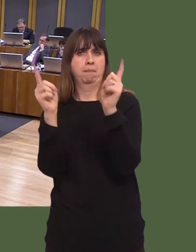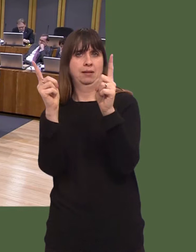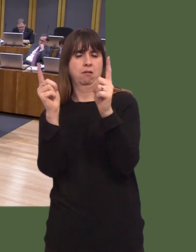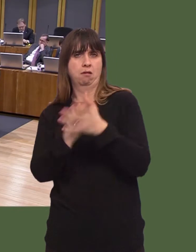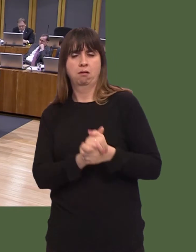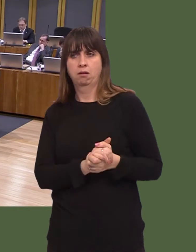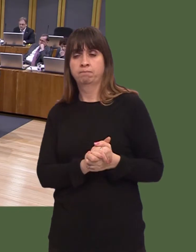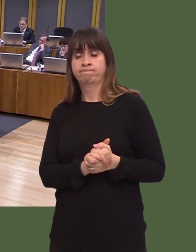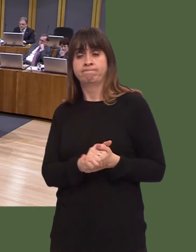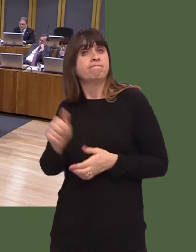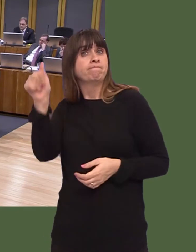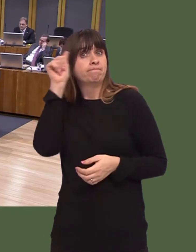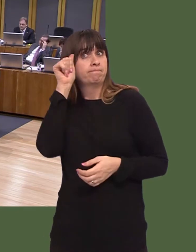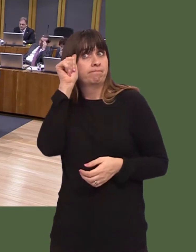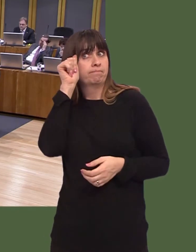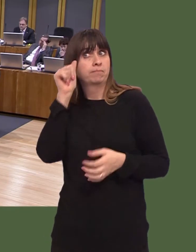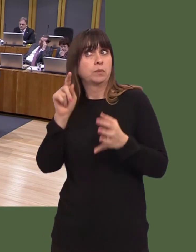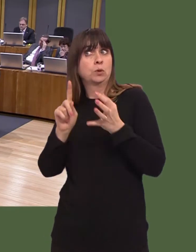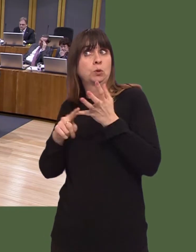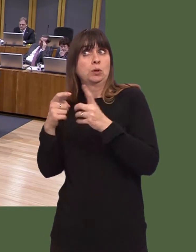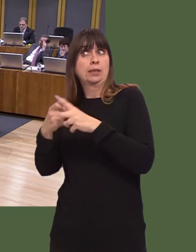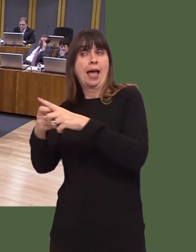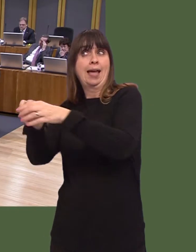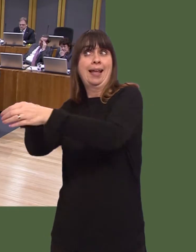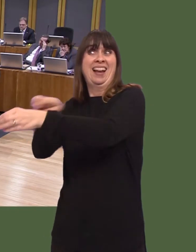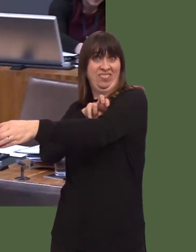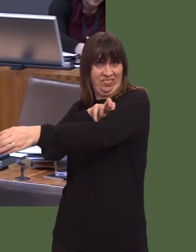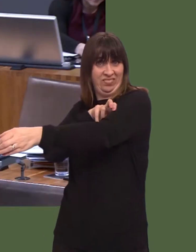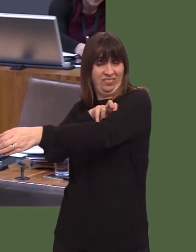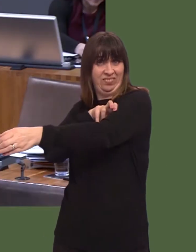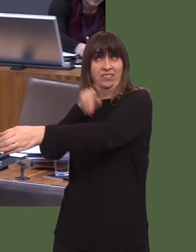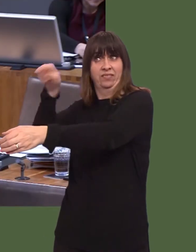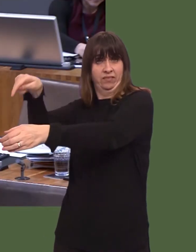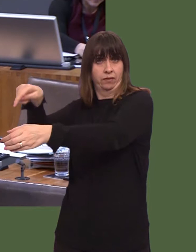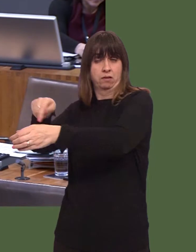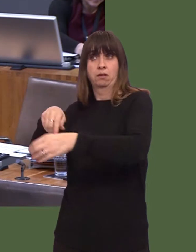We know that, when the UK leaves the EU, there is the distinct possibility that state aid